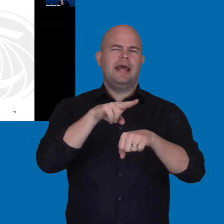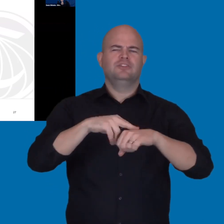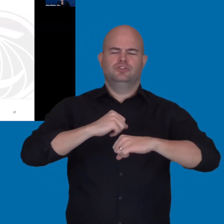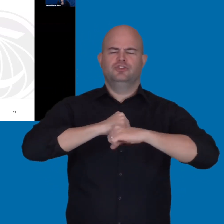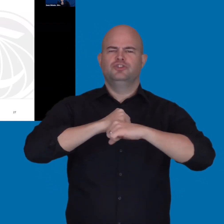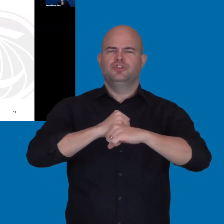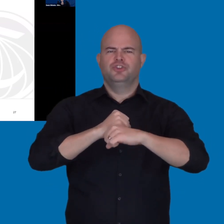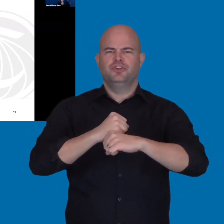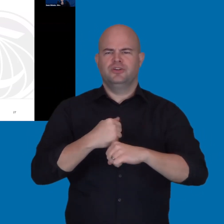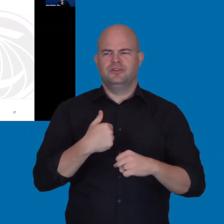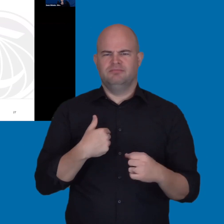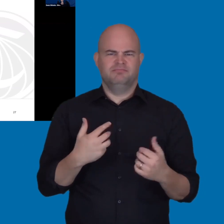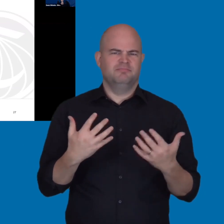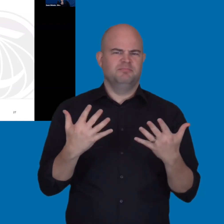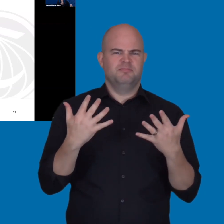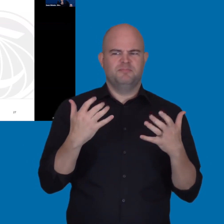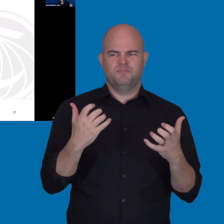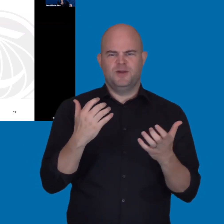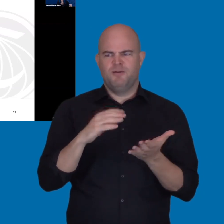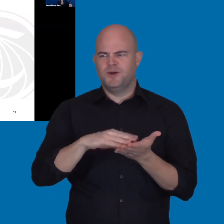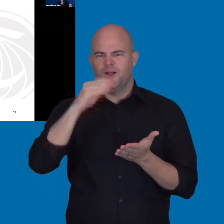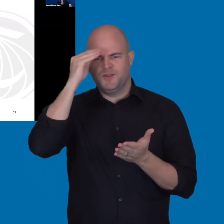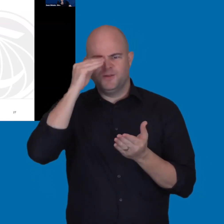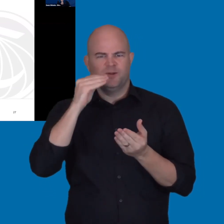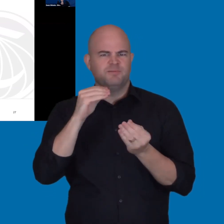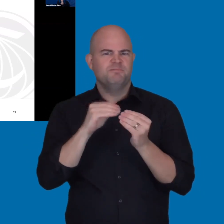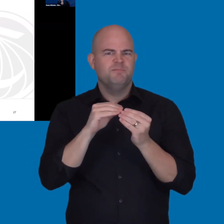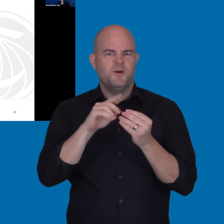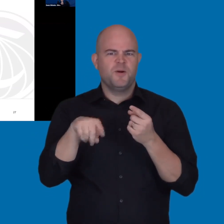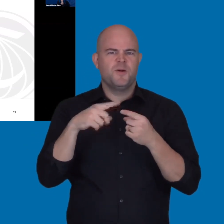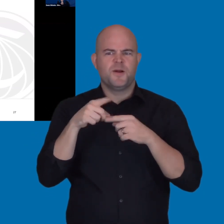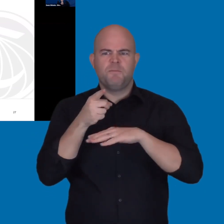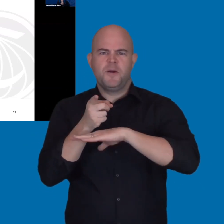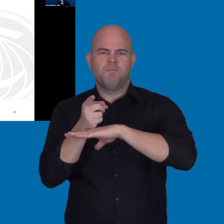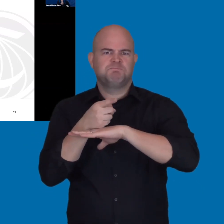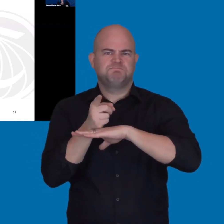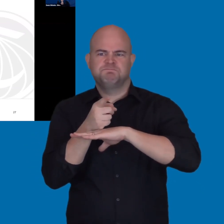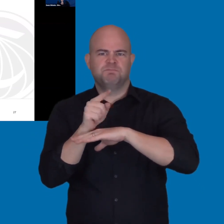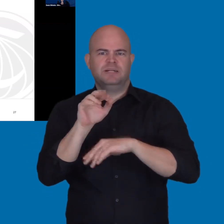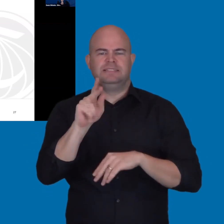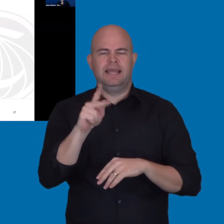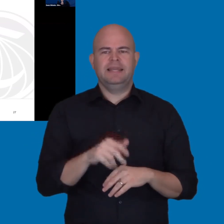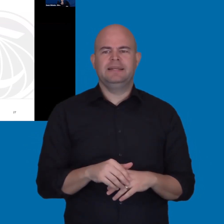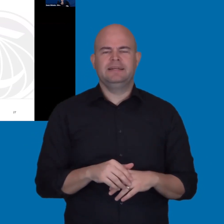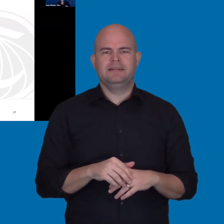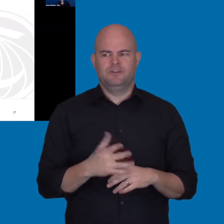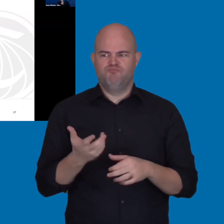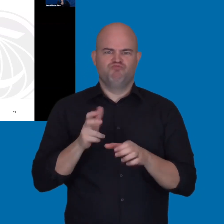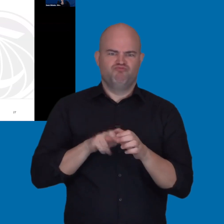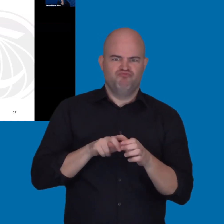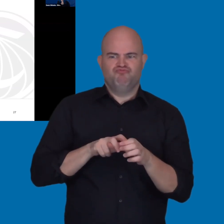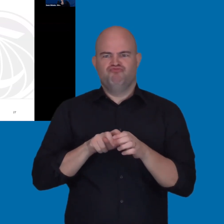I still want somebody to try and purchase something for national security. I want to buy a tank or something.